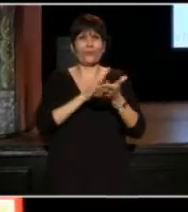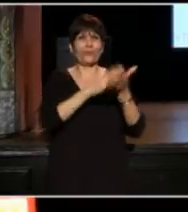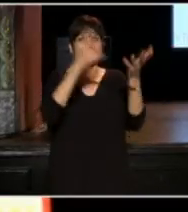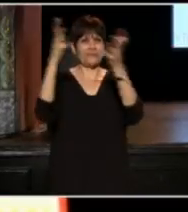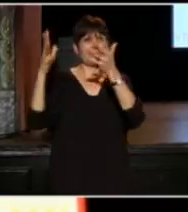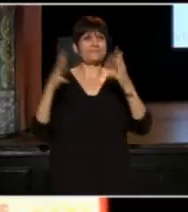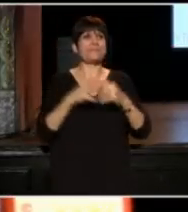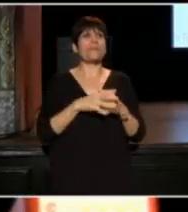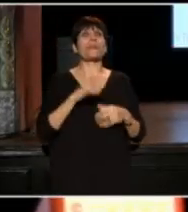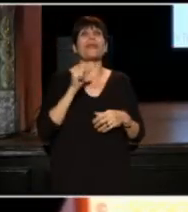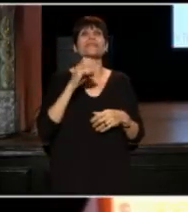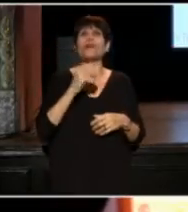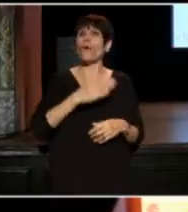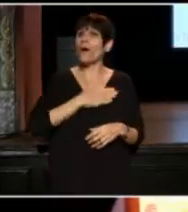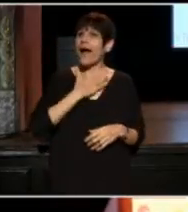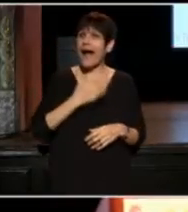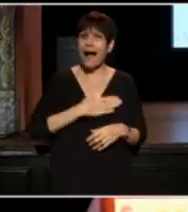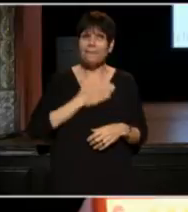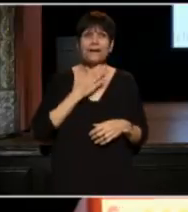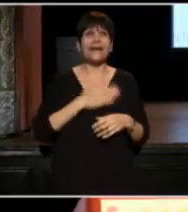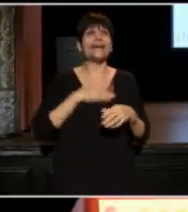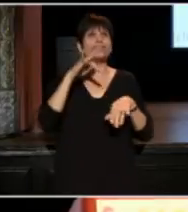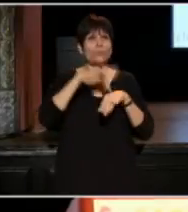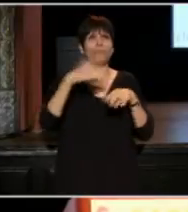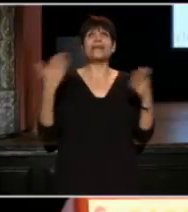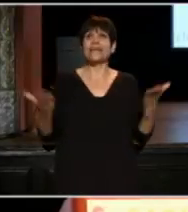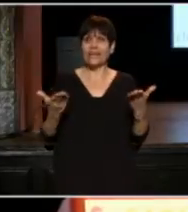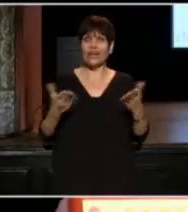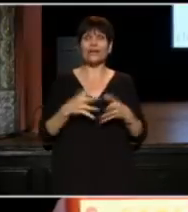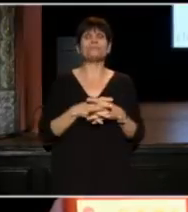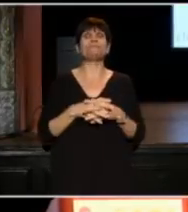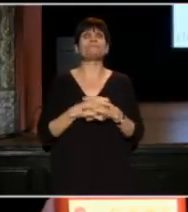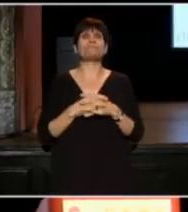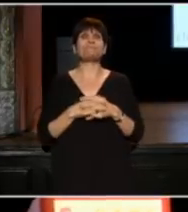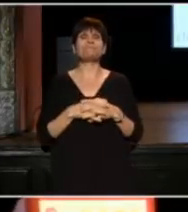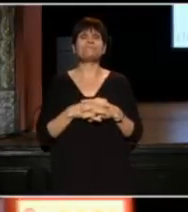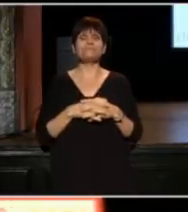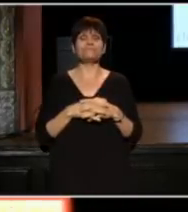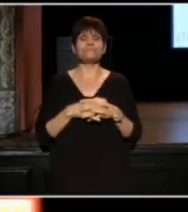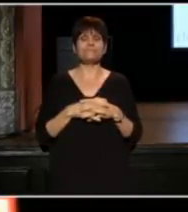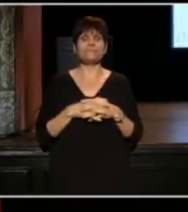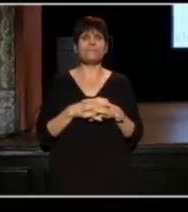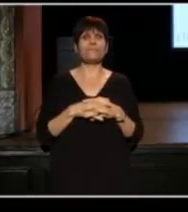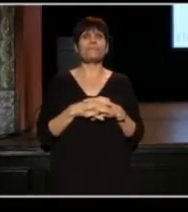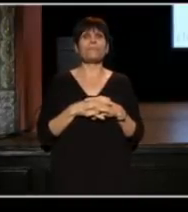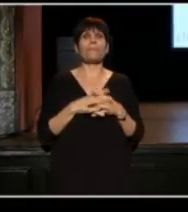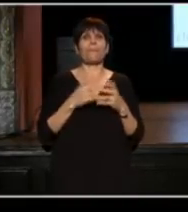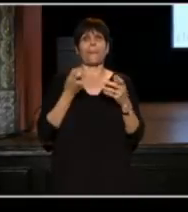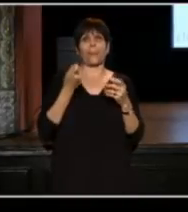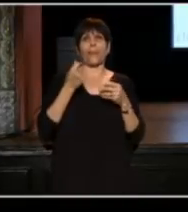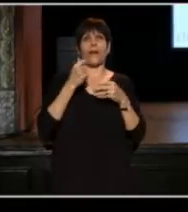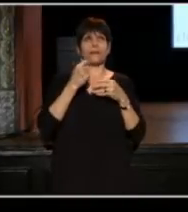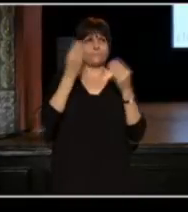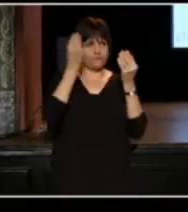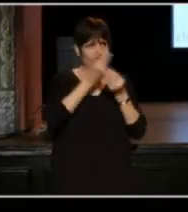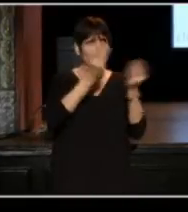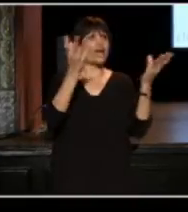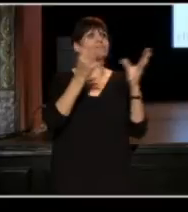So happy to be here. I'm going to share some stories with you.